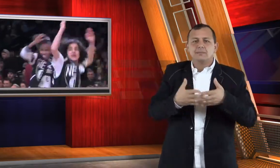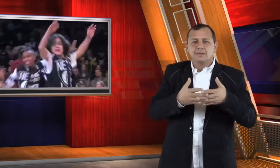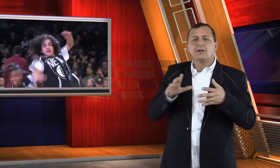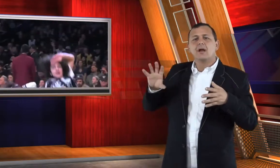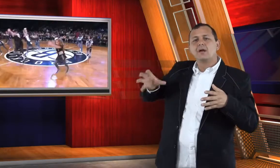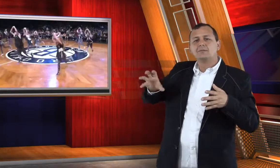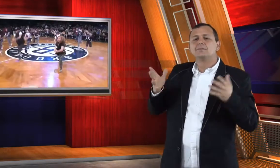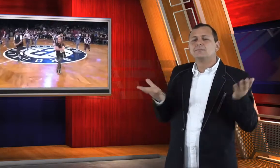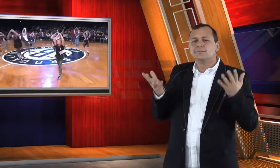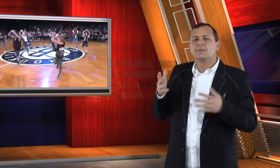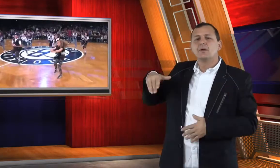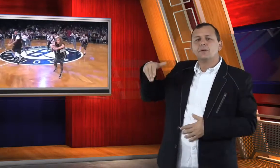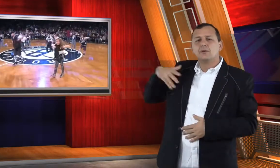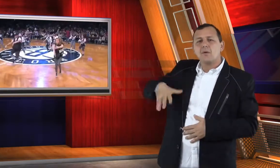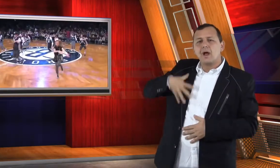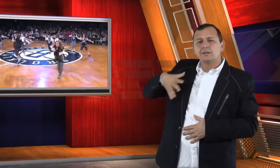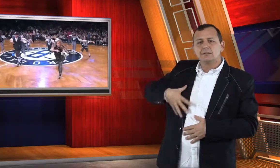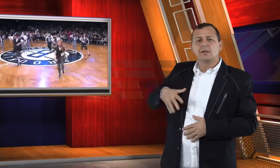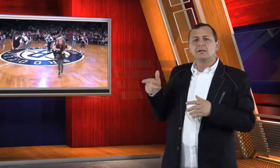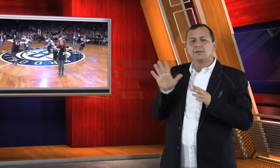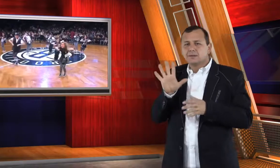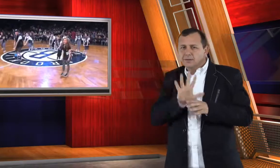USA from the nation of Georgia, which is